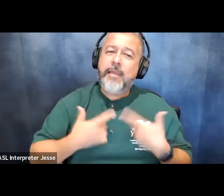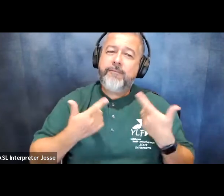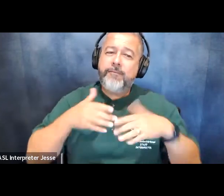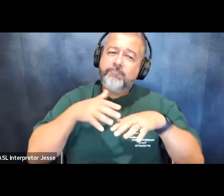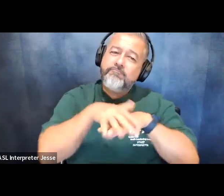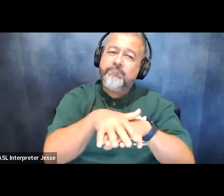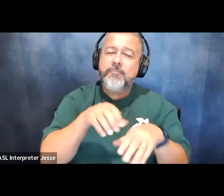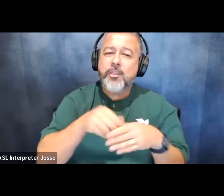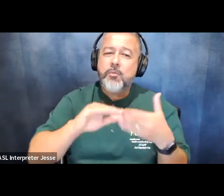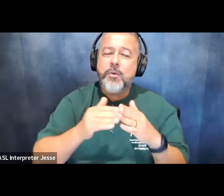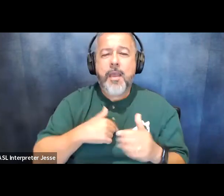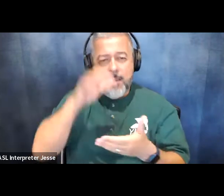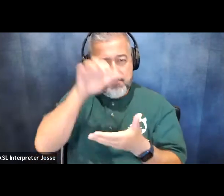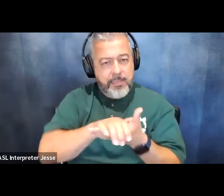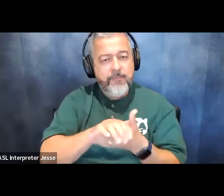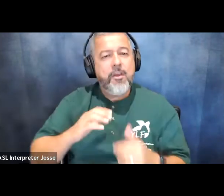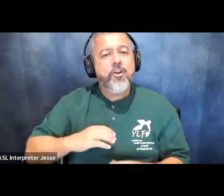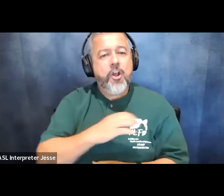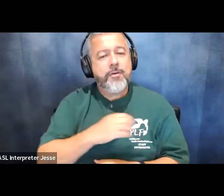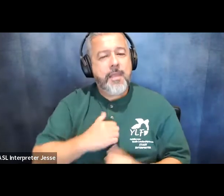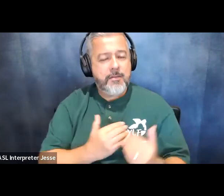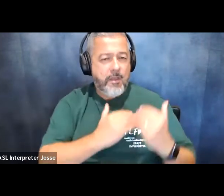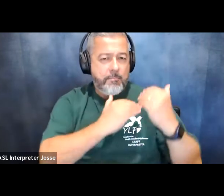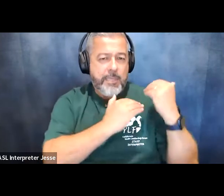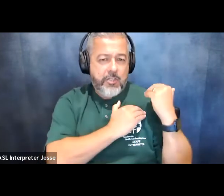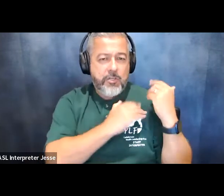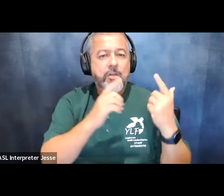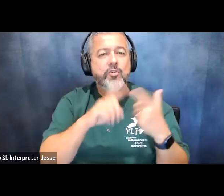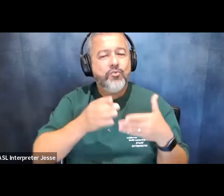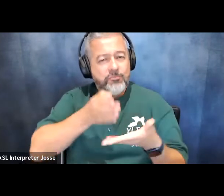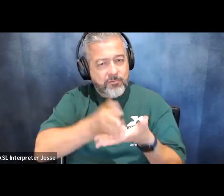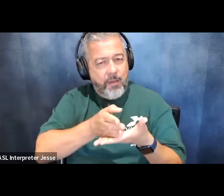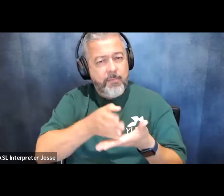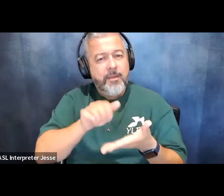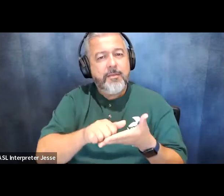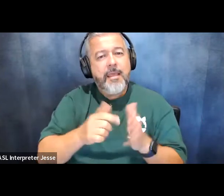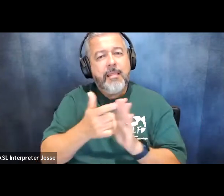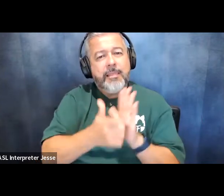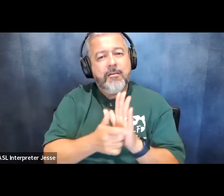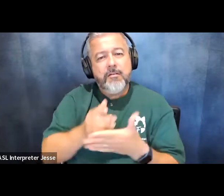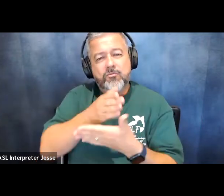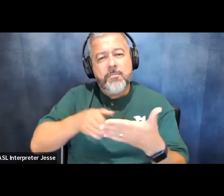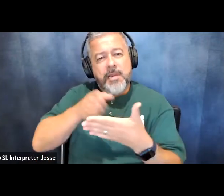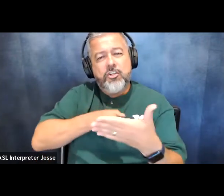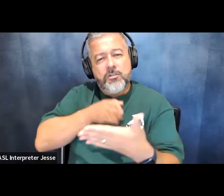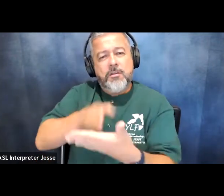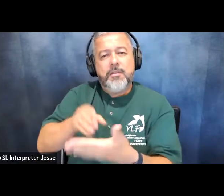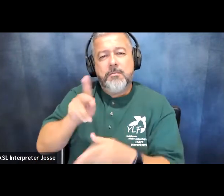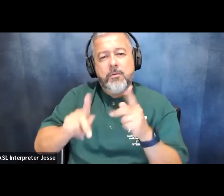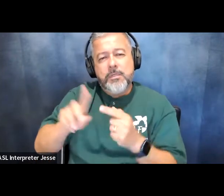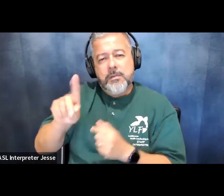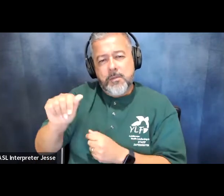and i believe that congress has an obligation to end this legal discrimination the ada is a